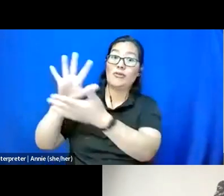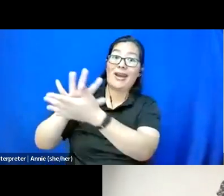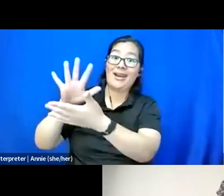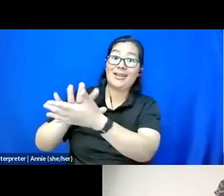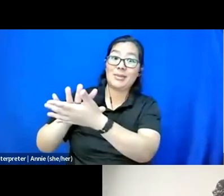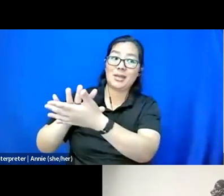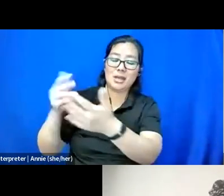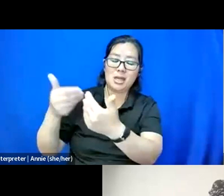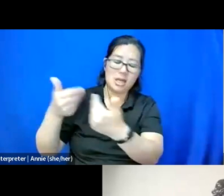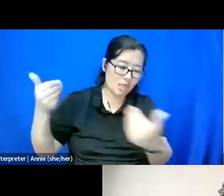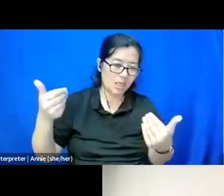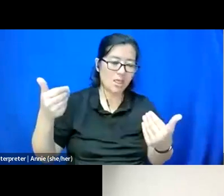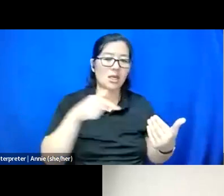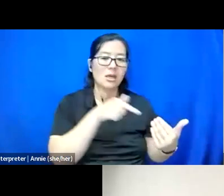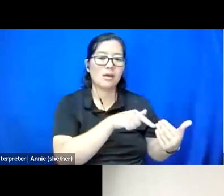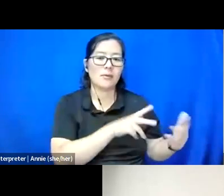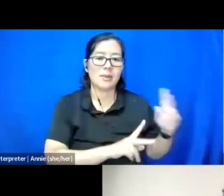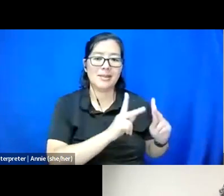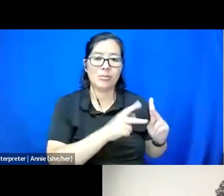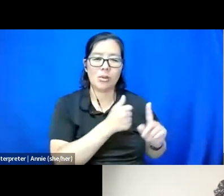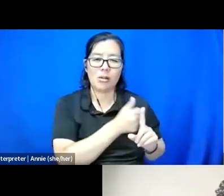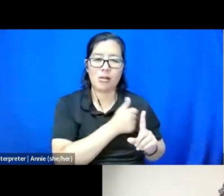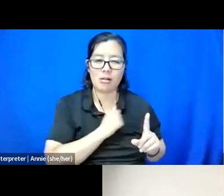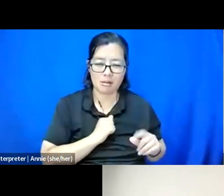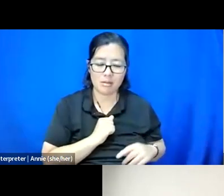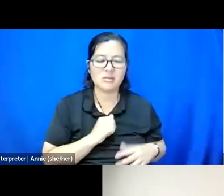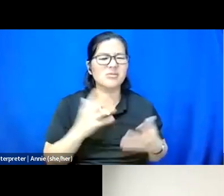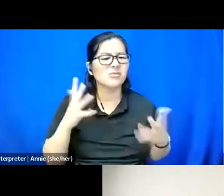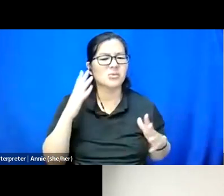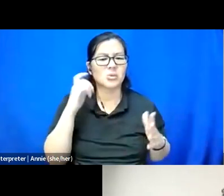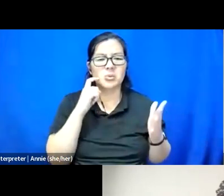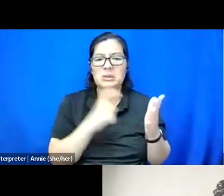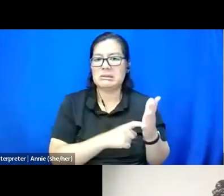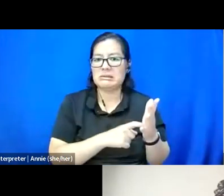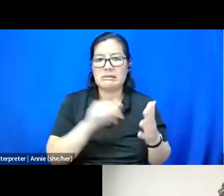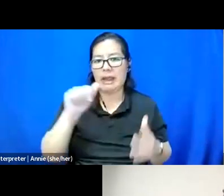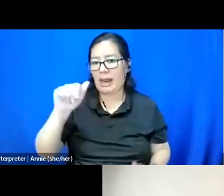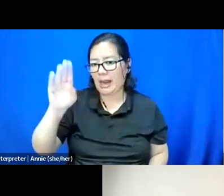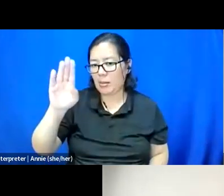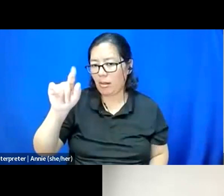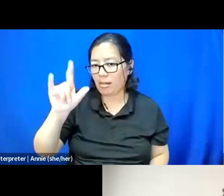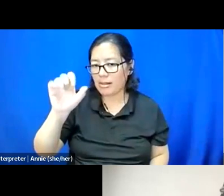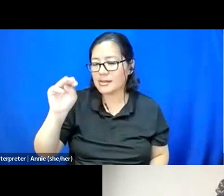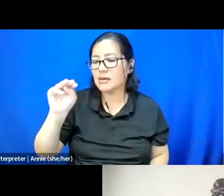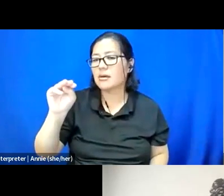I think we witnessed ableism in its own form in the fellowship.